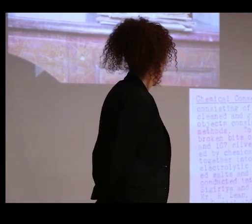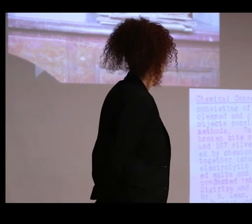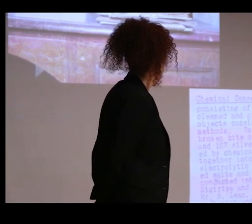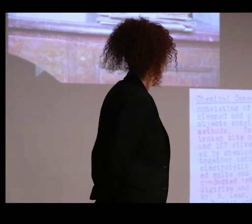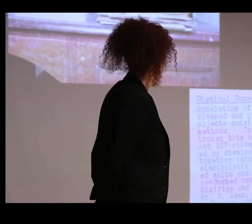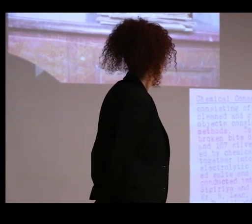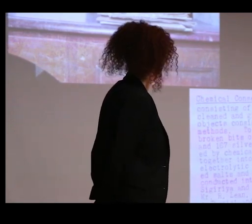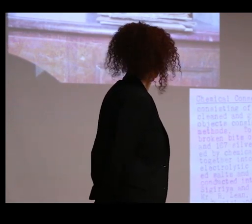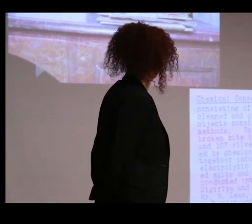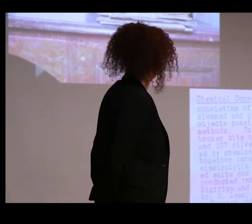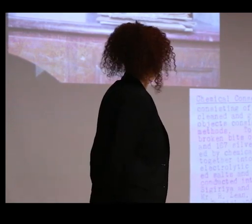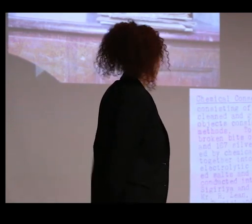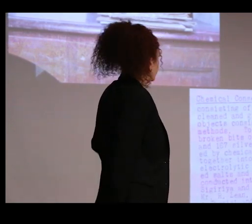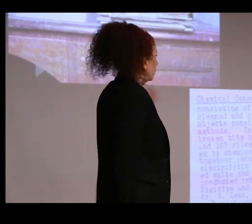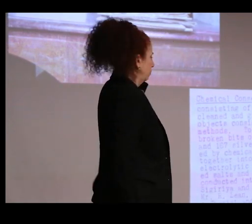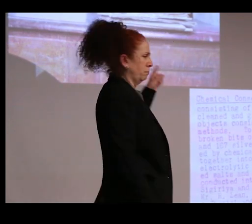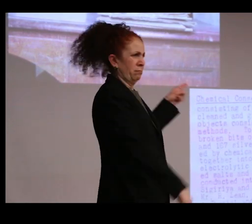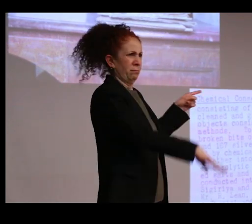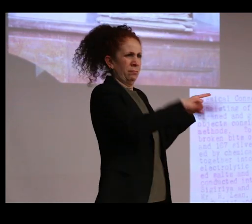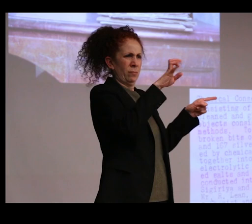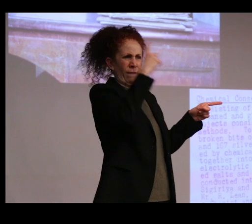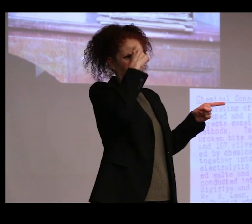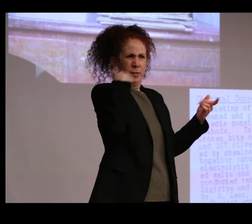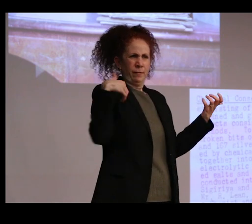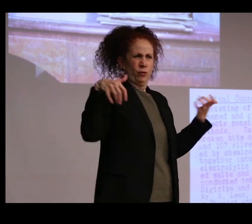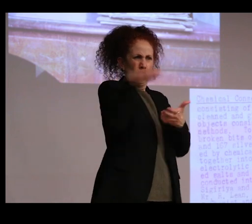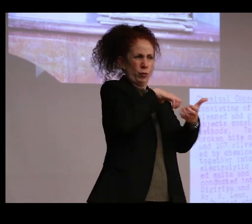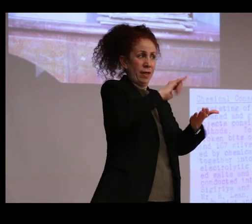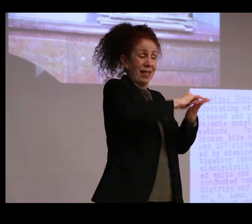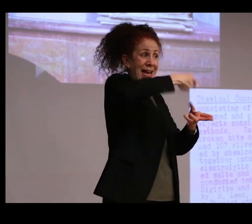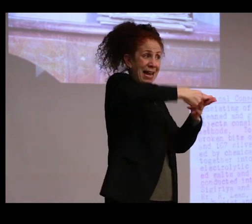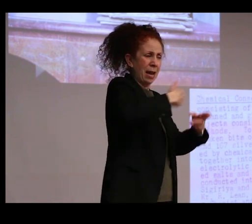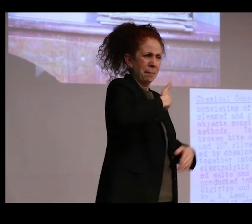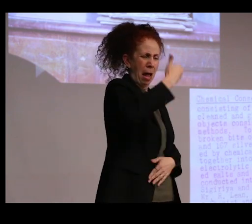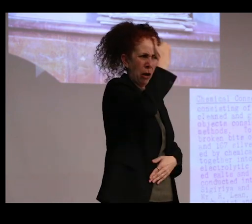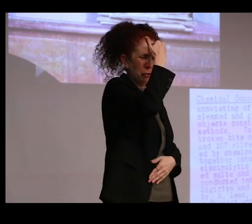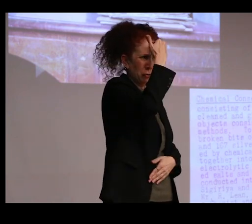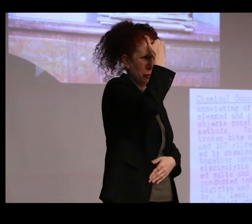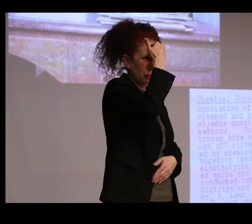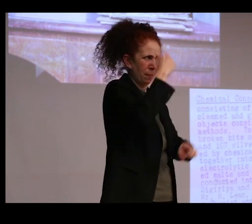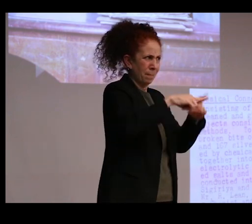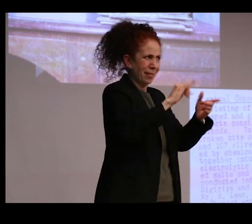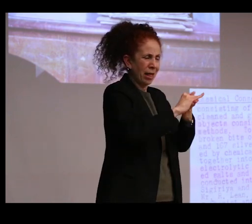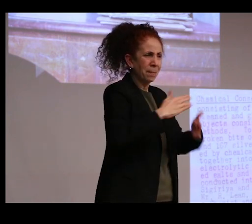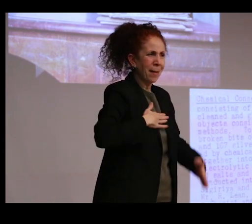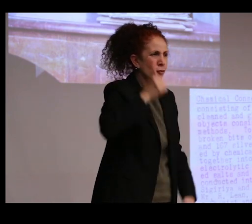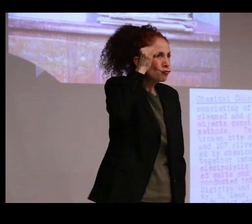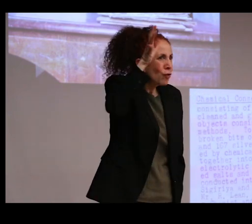Now, this was very confusing to me because I knew the name as my grandfather.